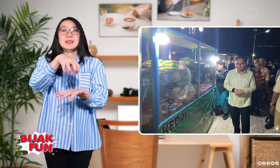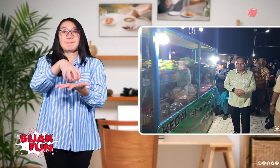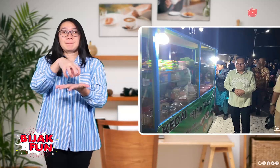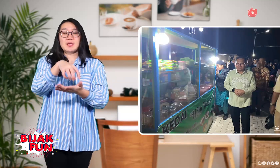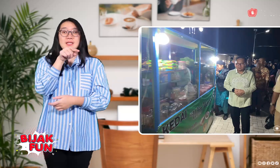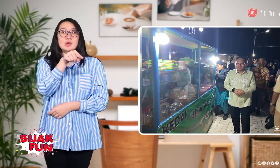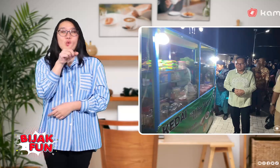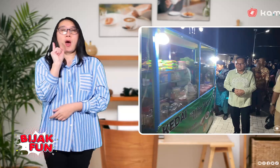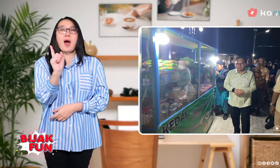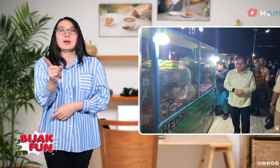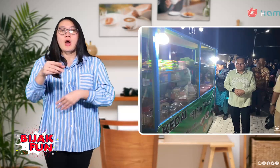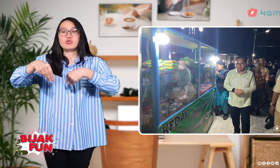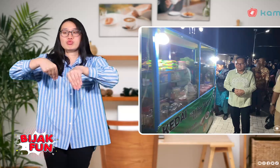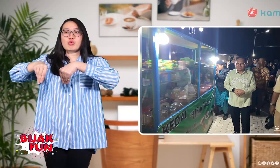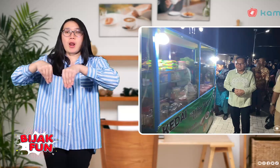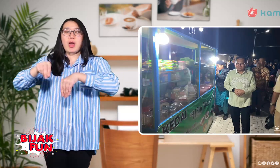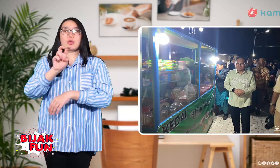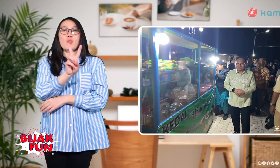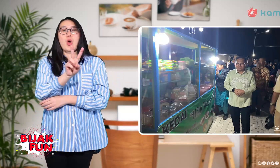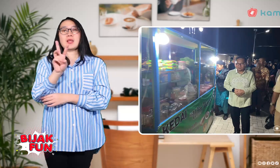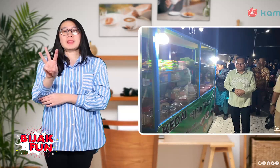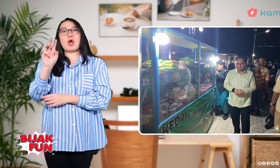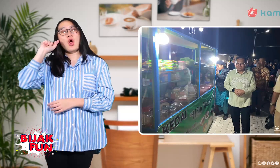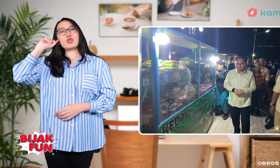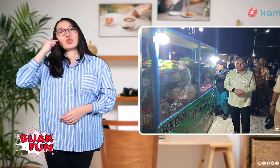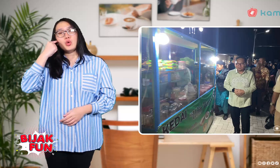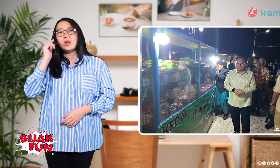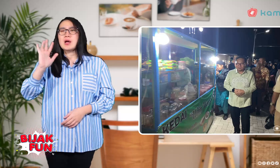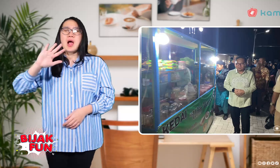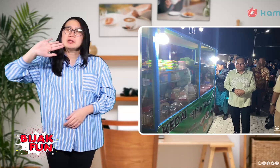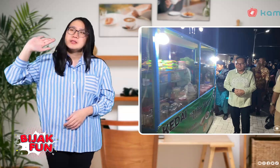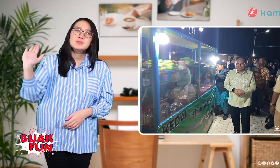There were 23 Deaf people selling,